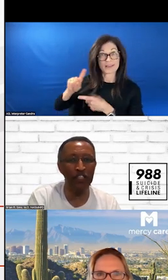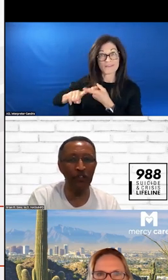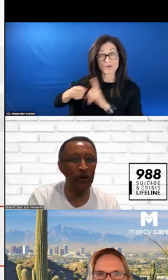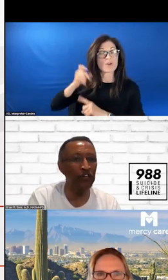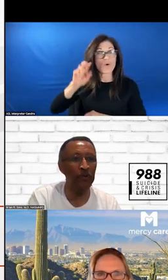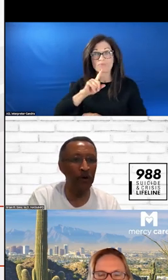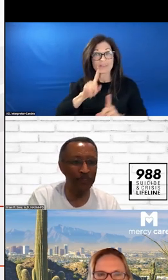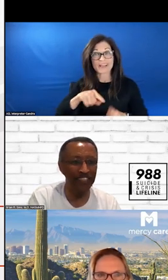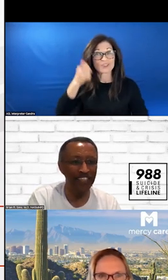ANSWER IT ON YOUR OWN.